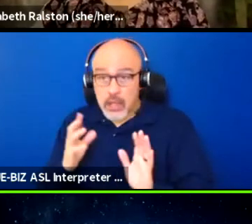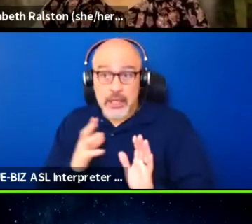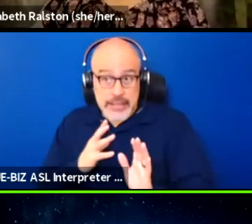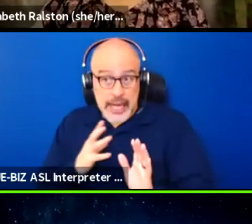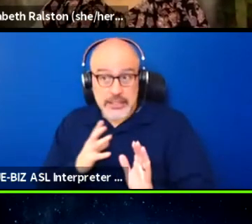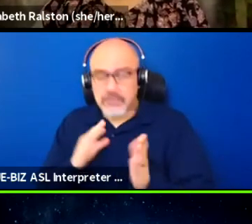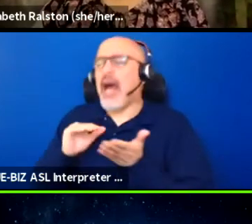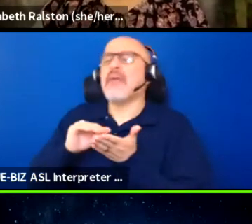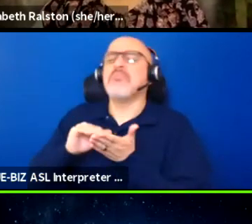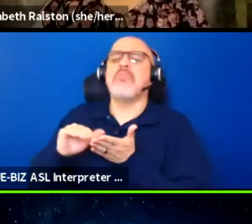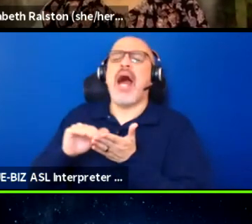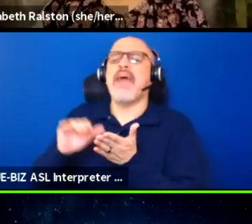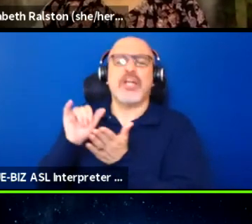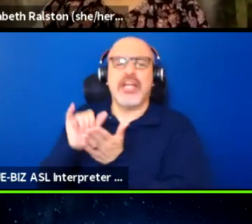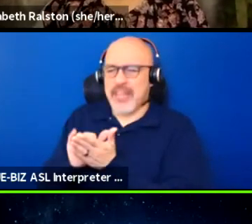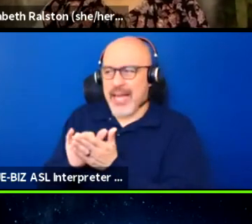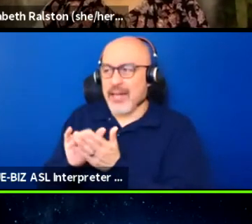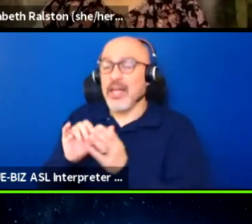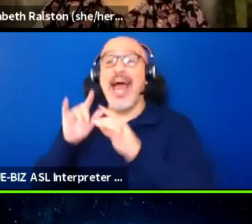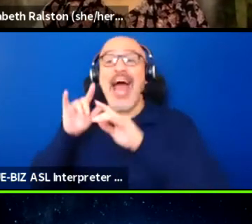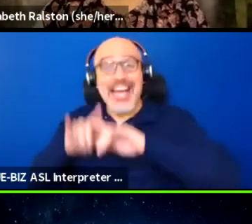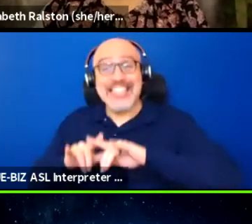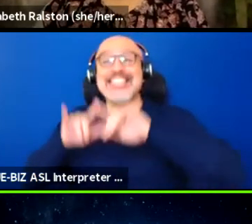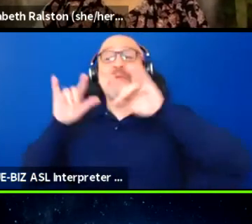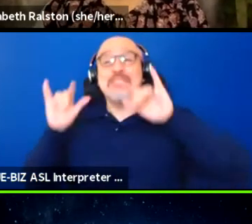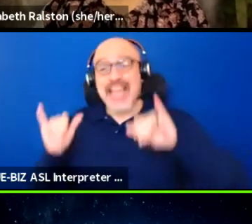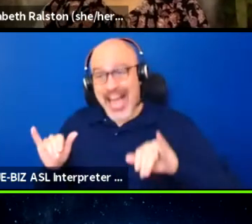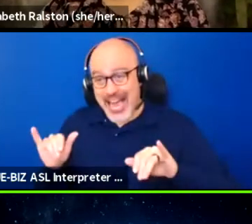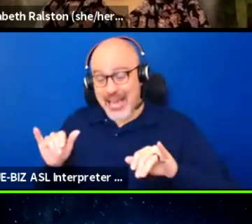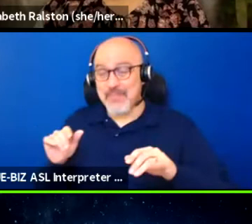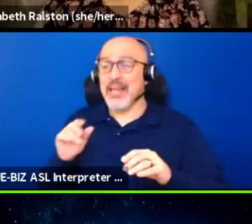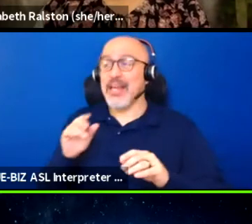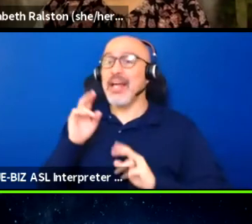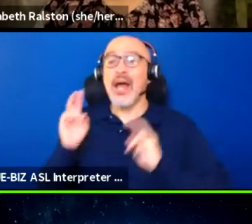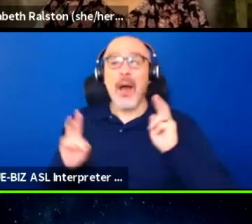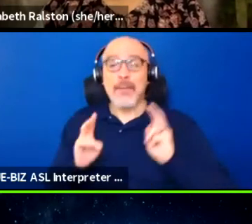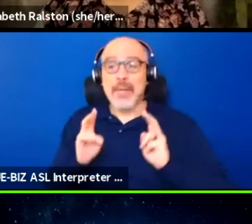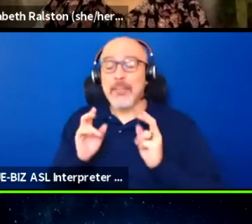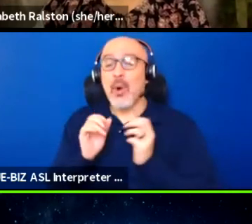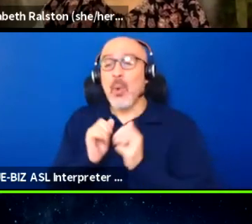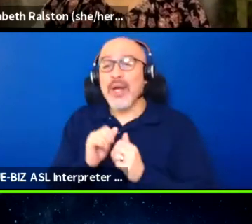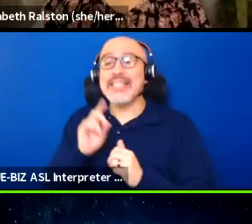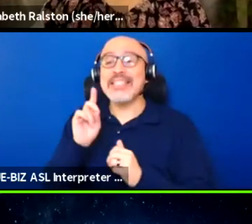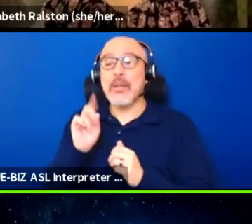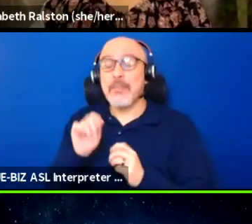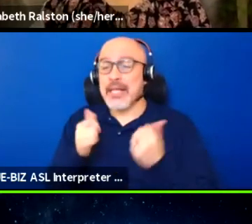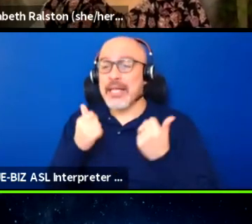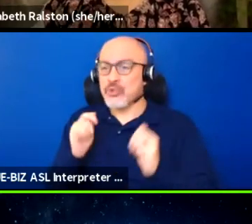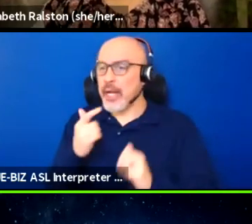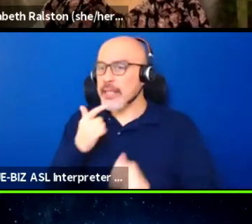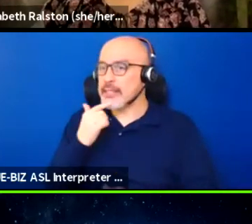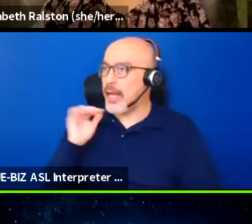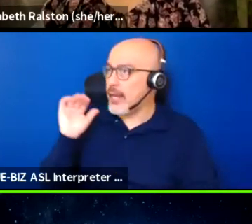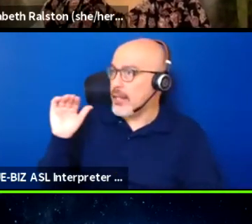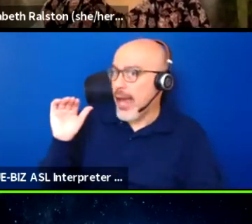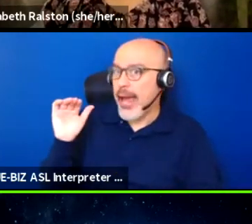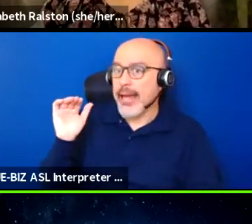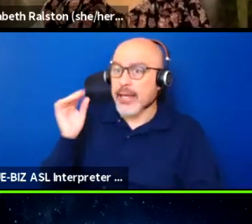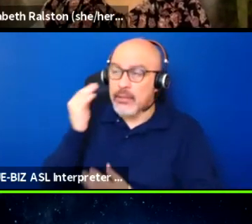Yet at the same time, when people with disabilities try to say, hey, here's some things that you can do to make this